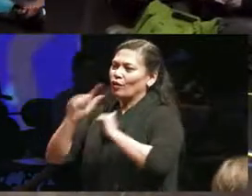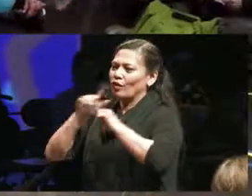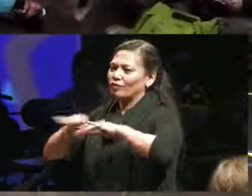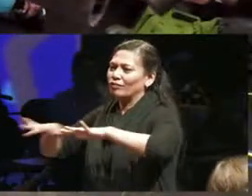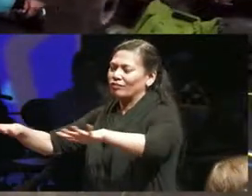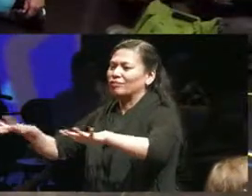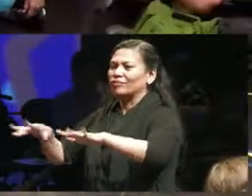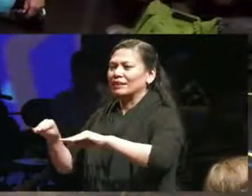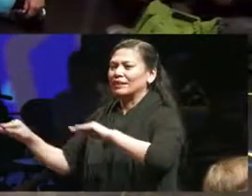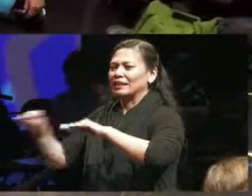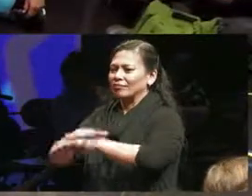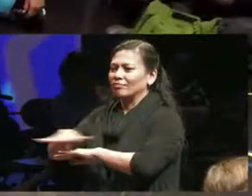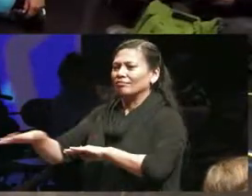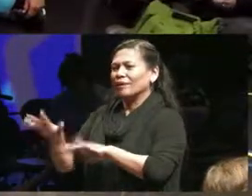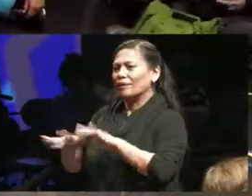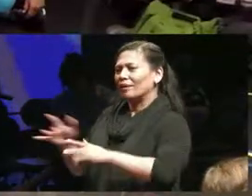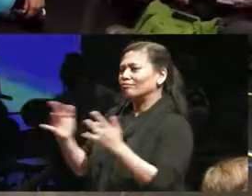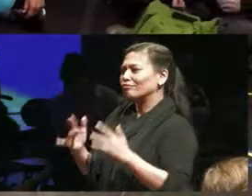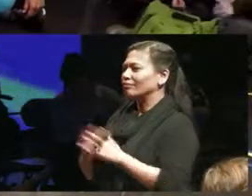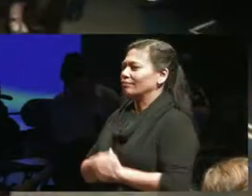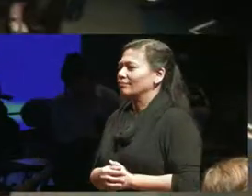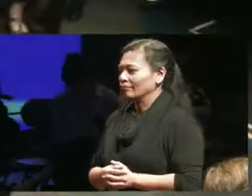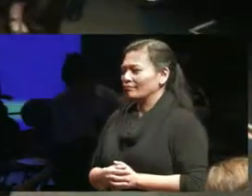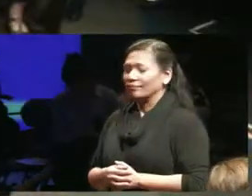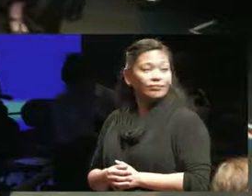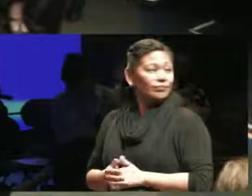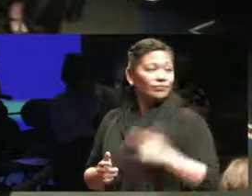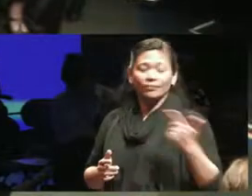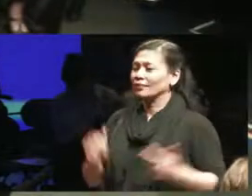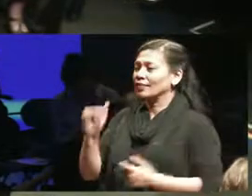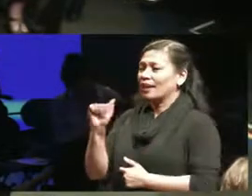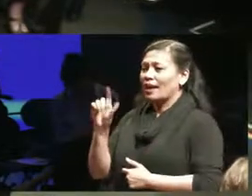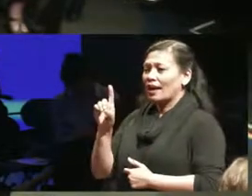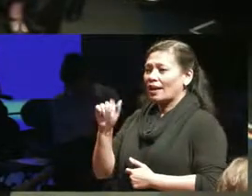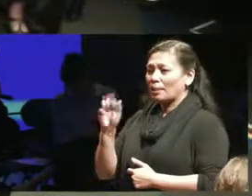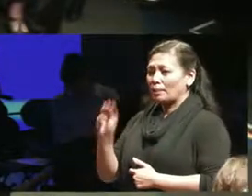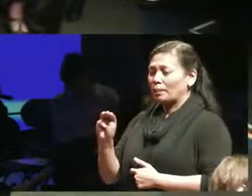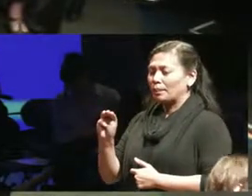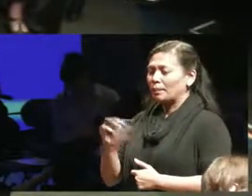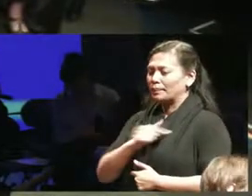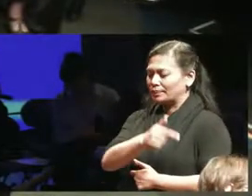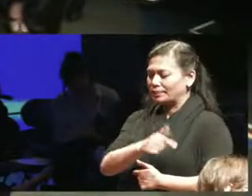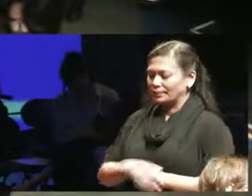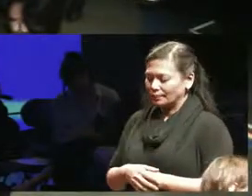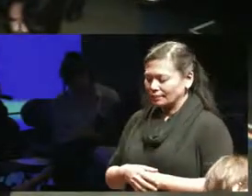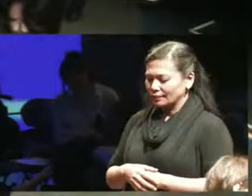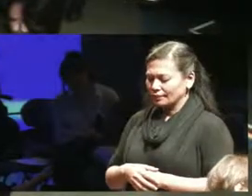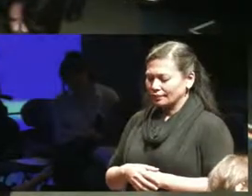smiles thank you wo this is Adam speaking and this idea of Bacardi and